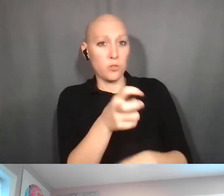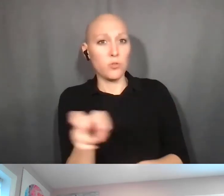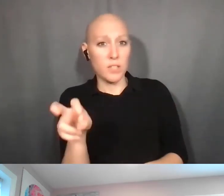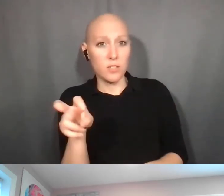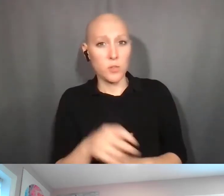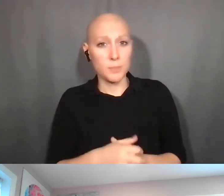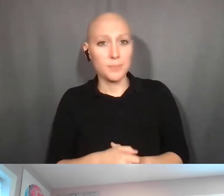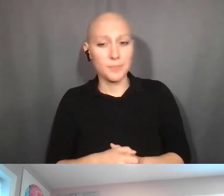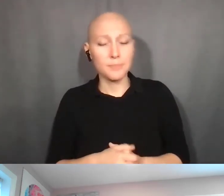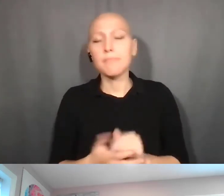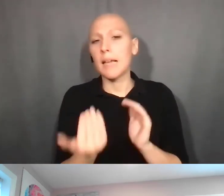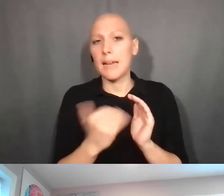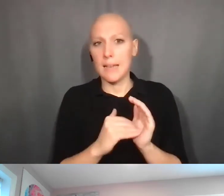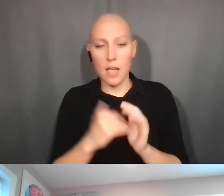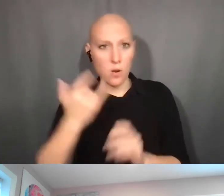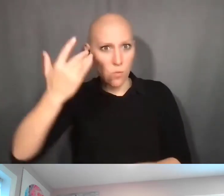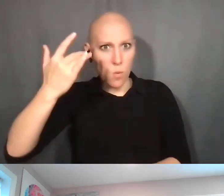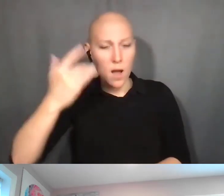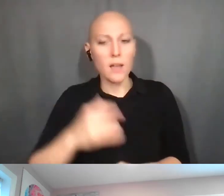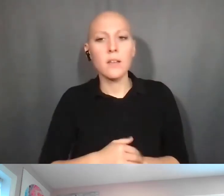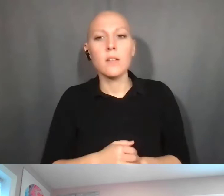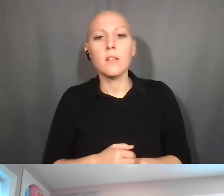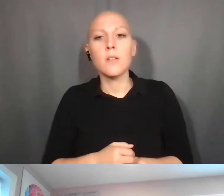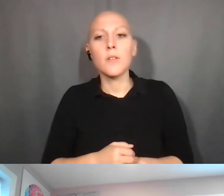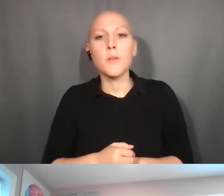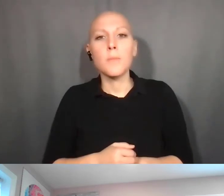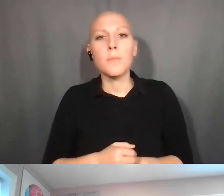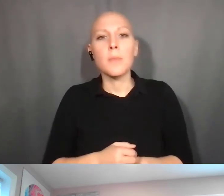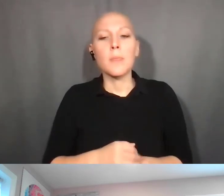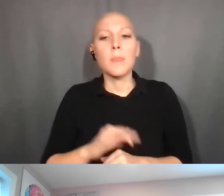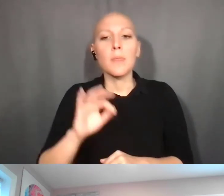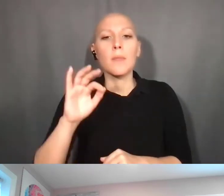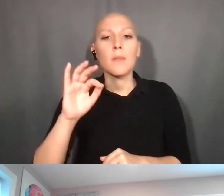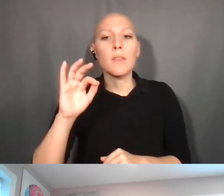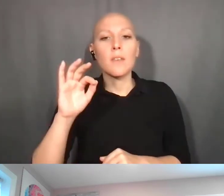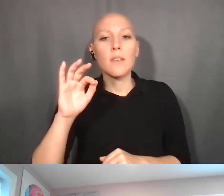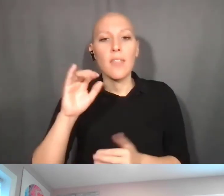You're only reporting what was under that particular award.